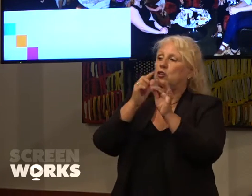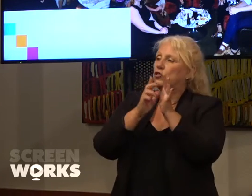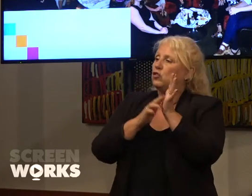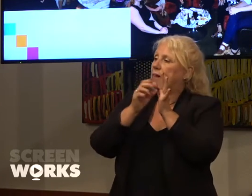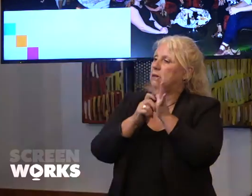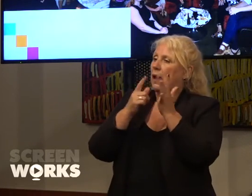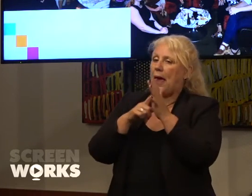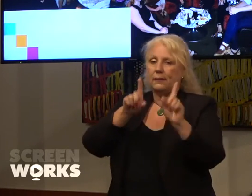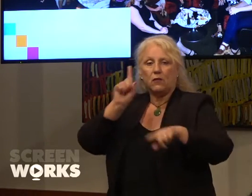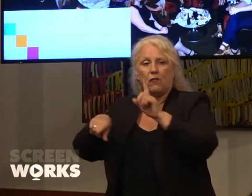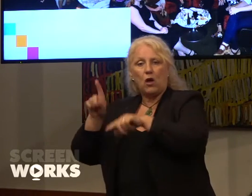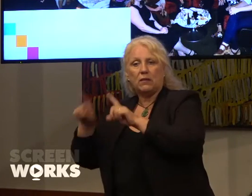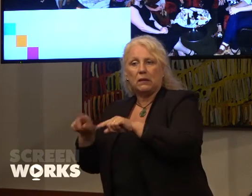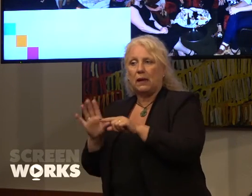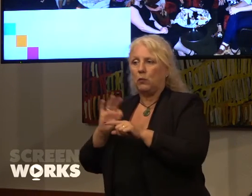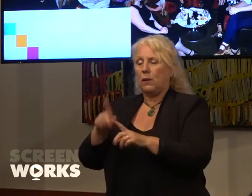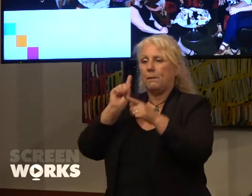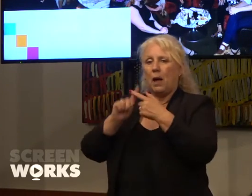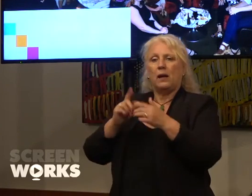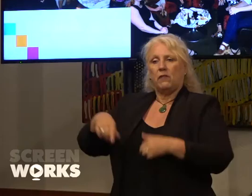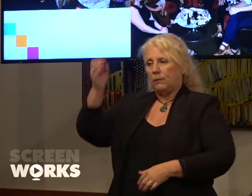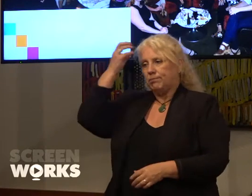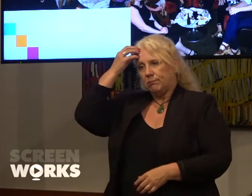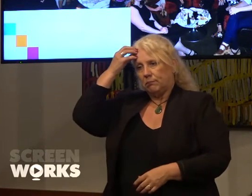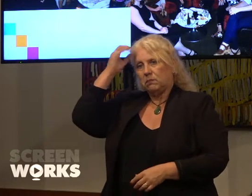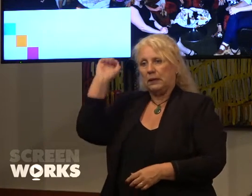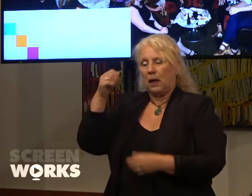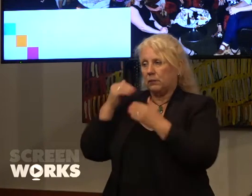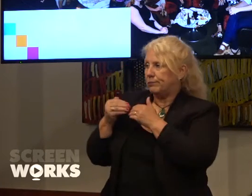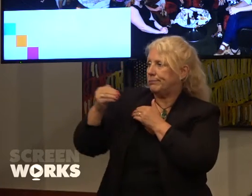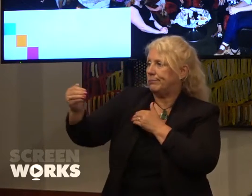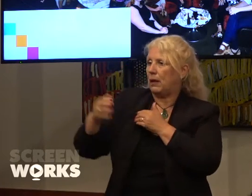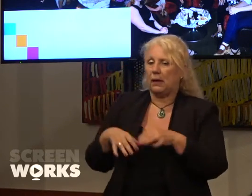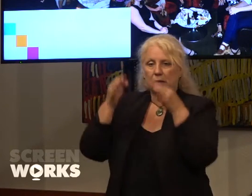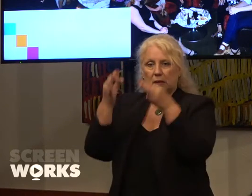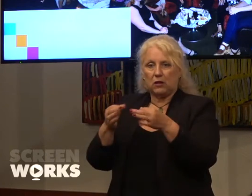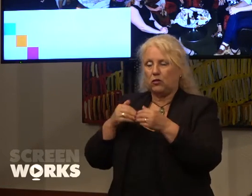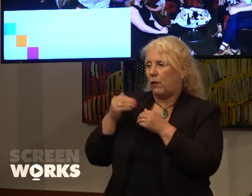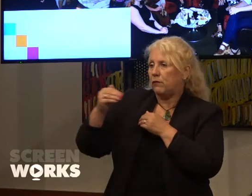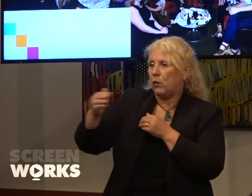part of our conscious, in our decisions now and going forward and we will continue to seek new ways to ensure